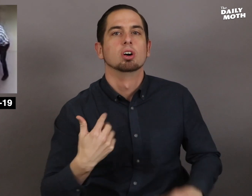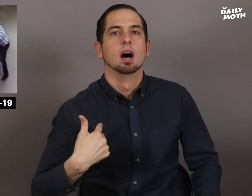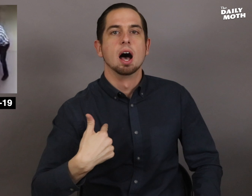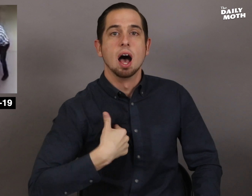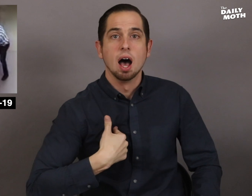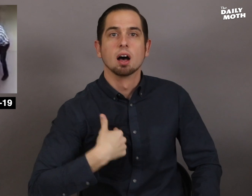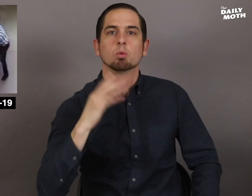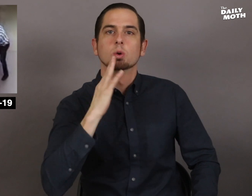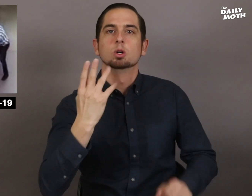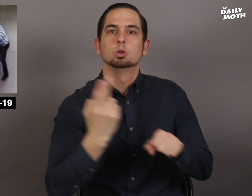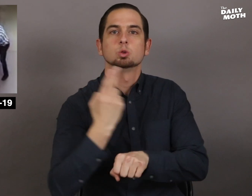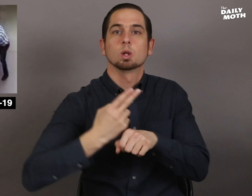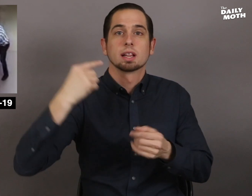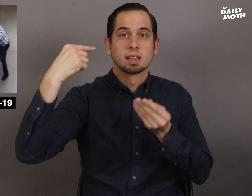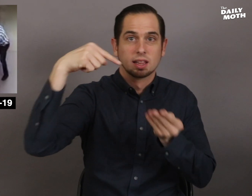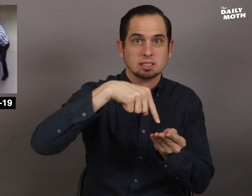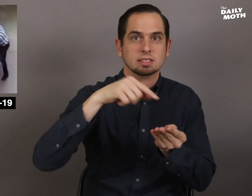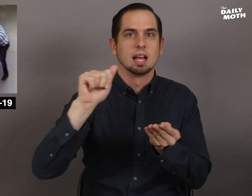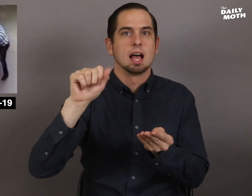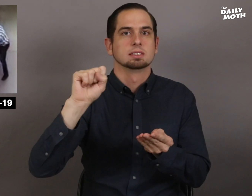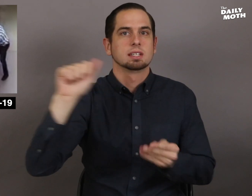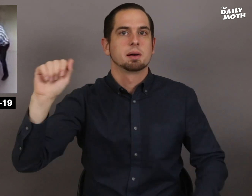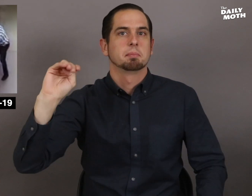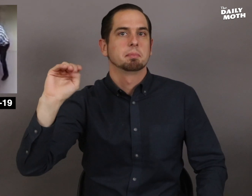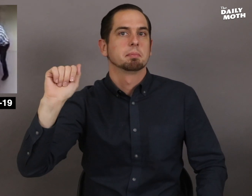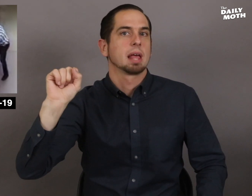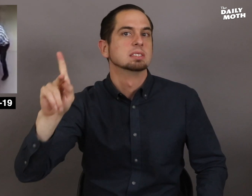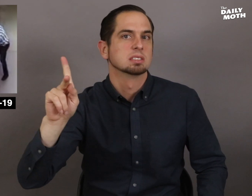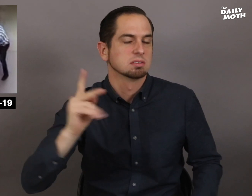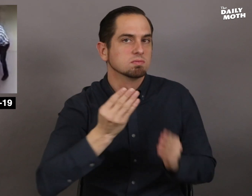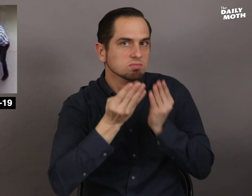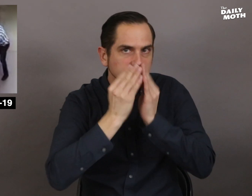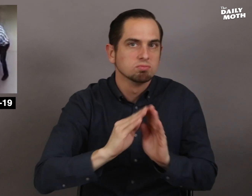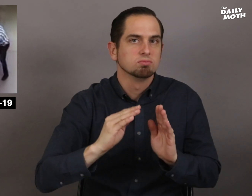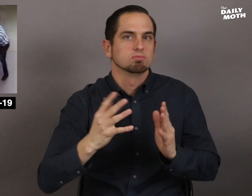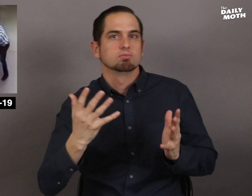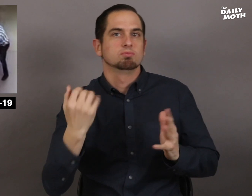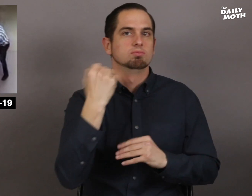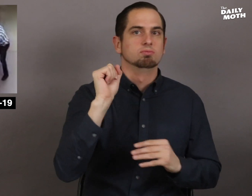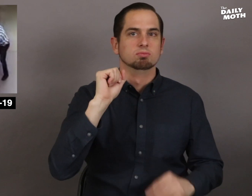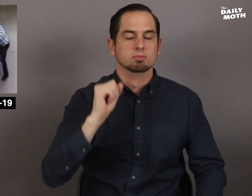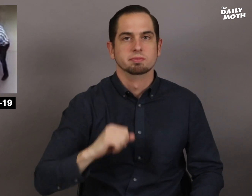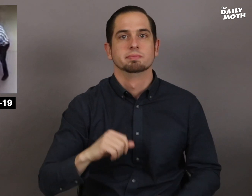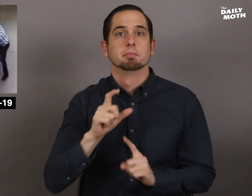"Here, I will use this as a mask."